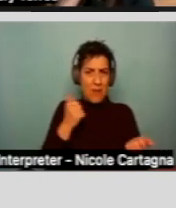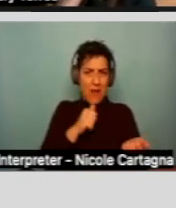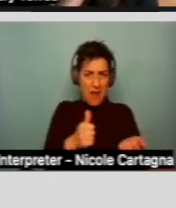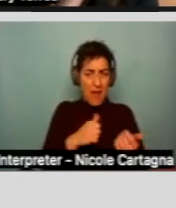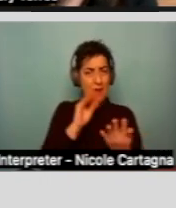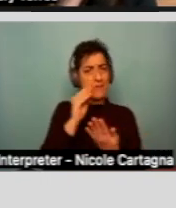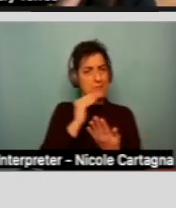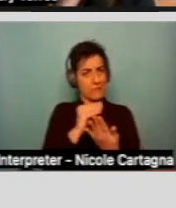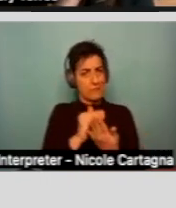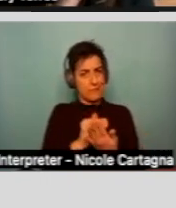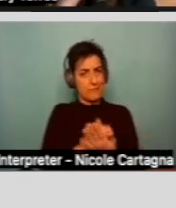and support.